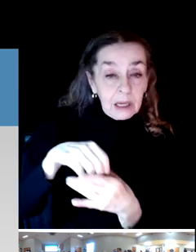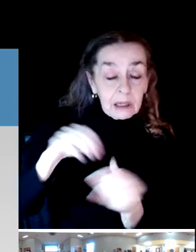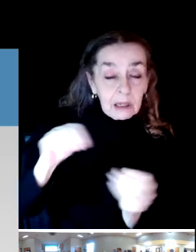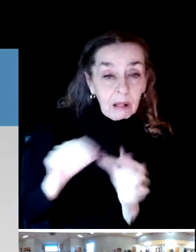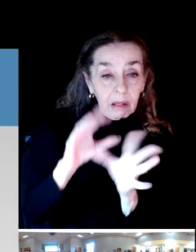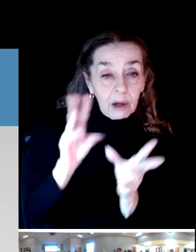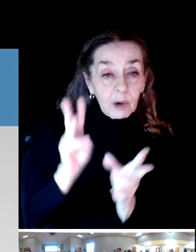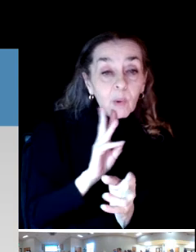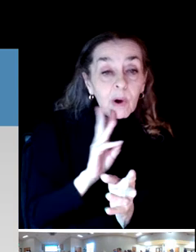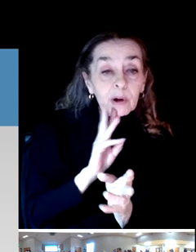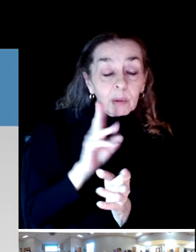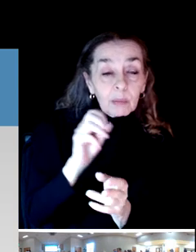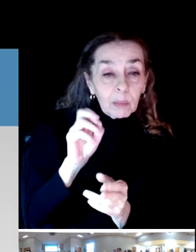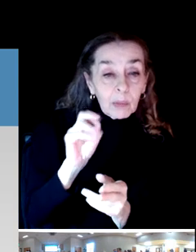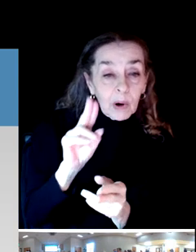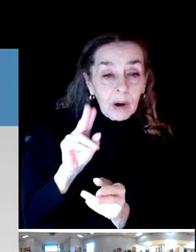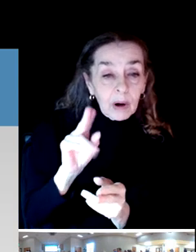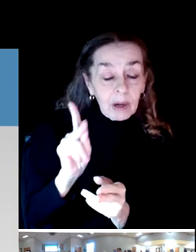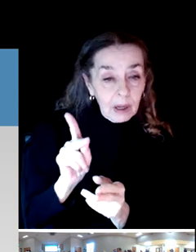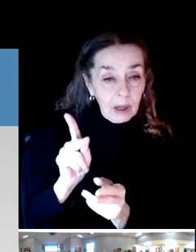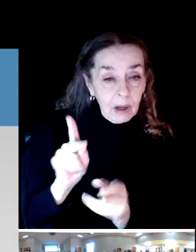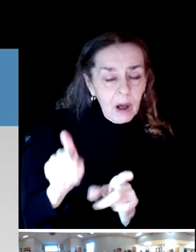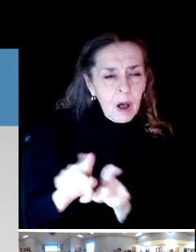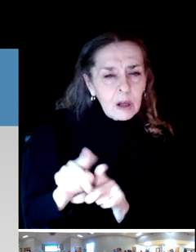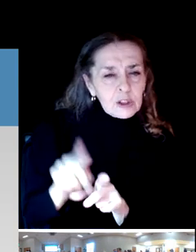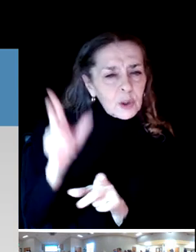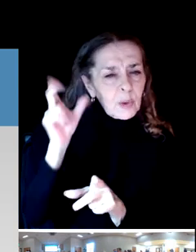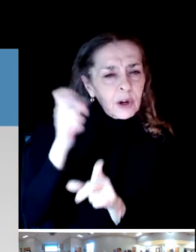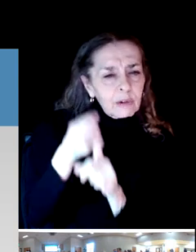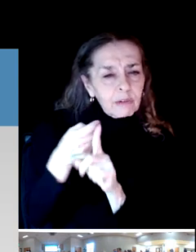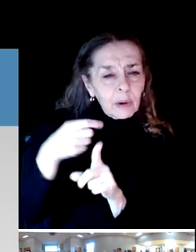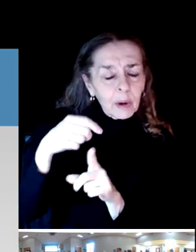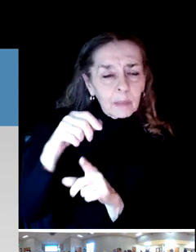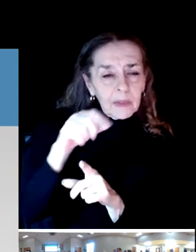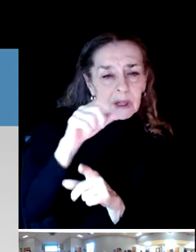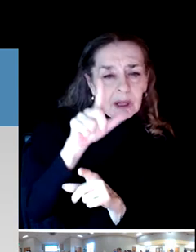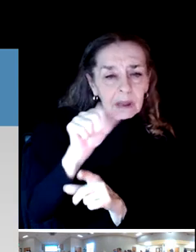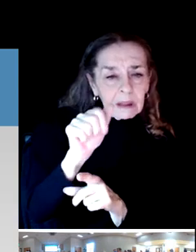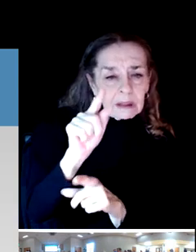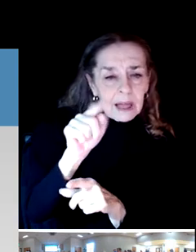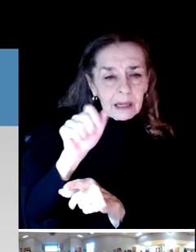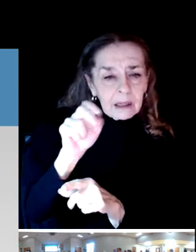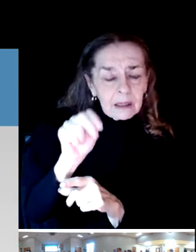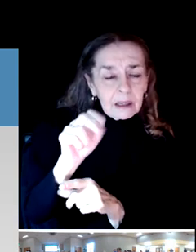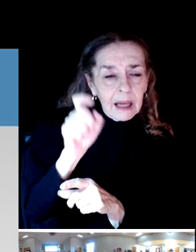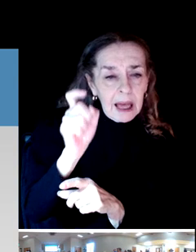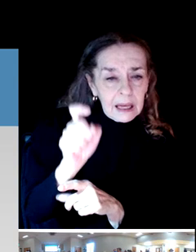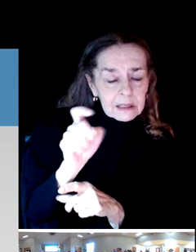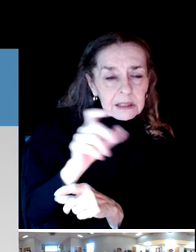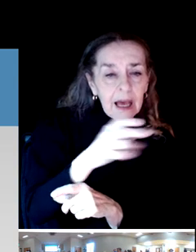to parks but we also heard from members of the Latinx community, Hispanic community that